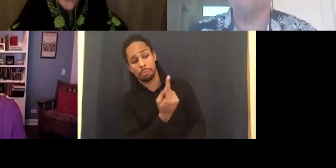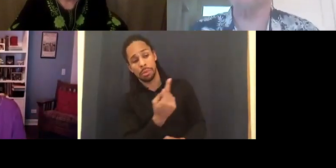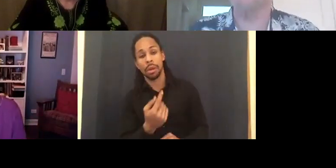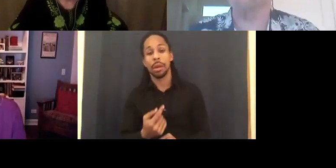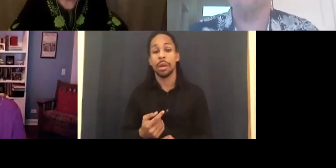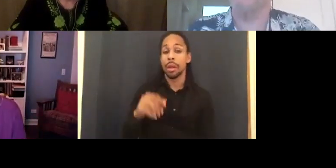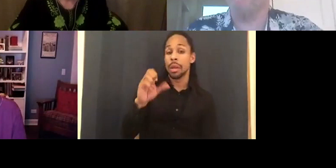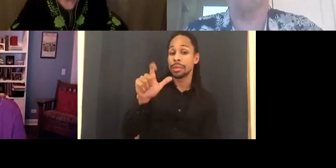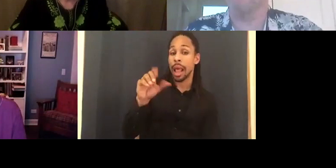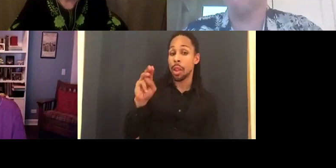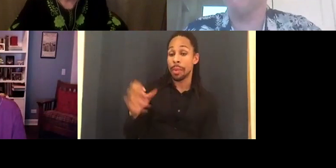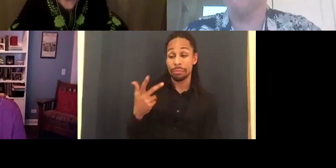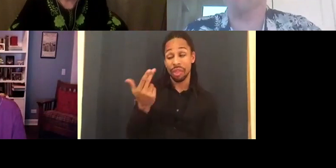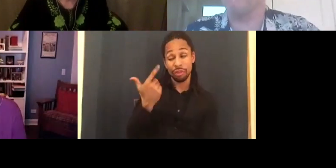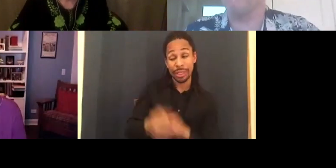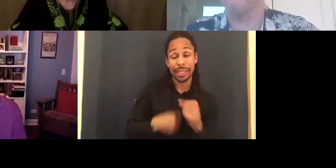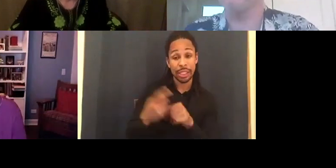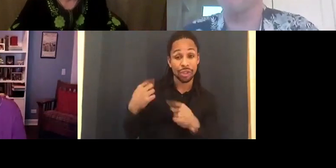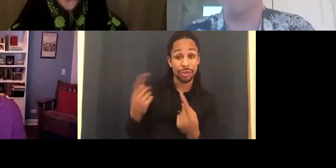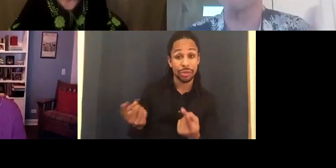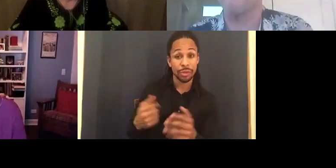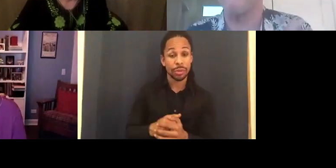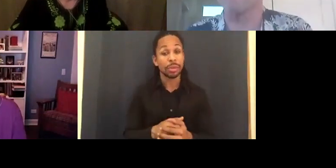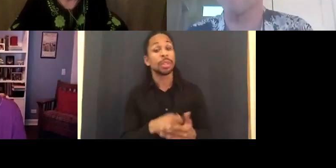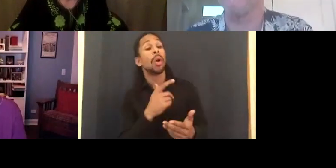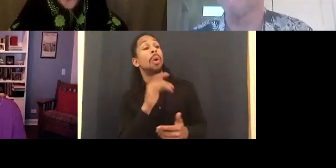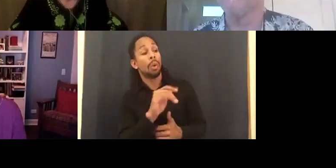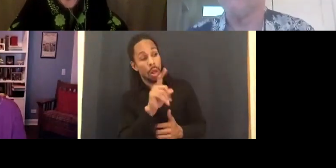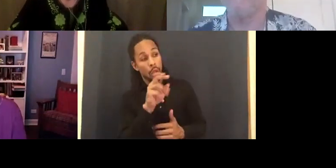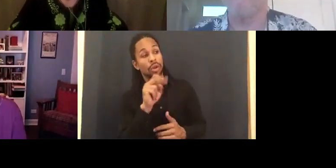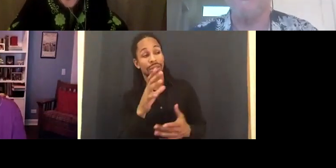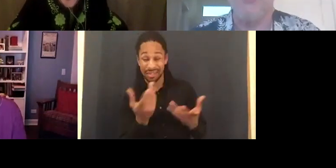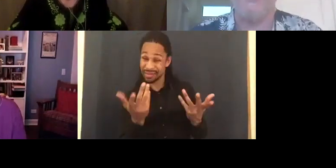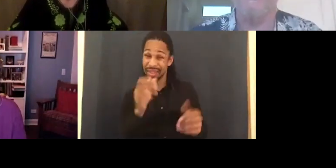To give people a sense of what it takes, what that commitment really is like.